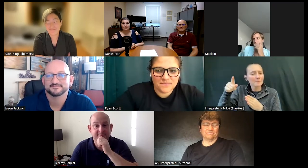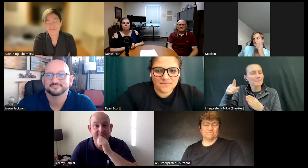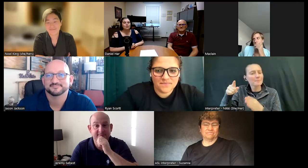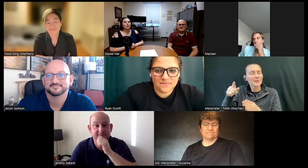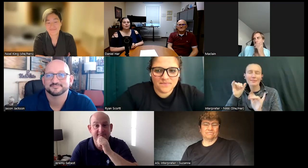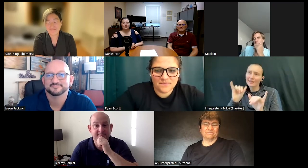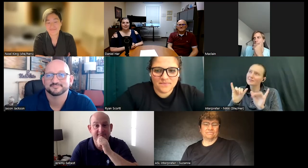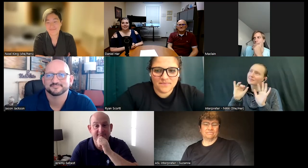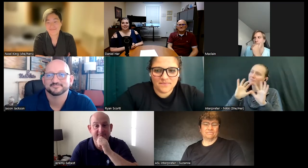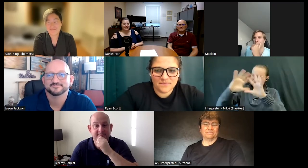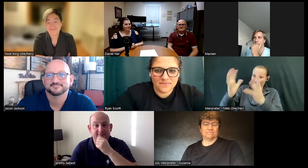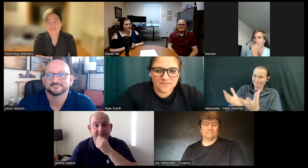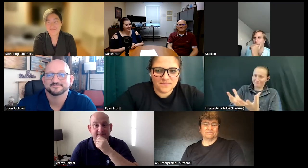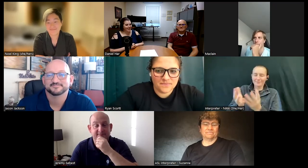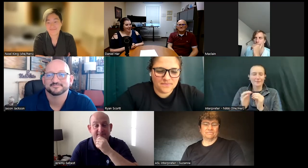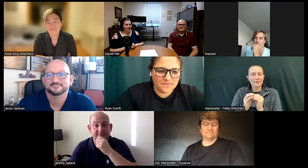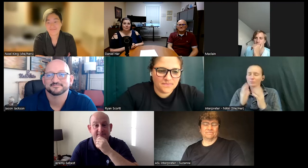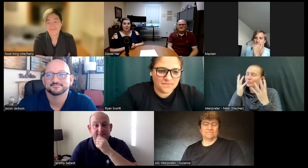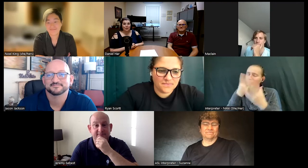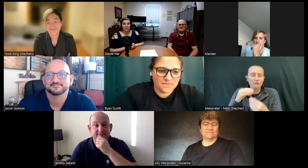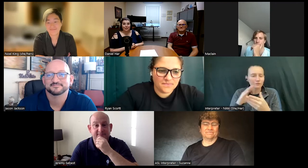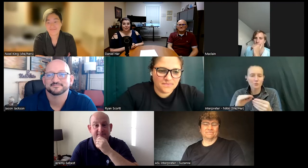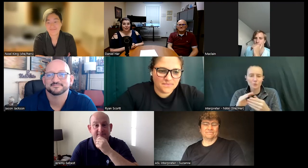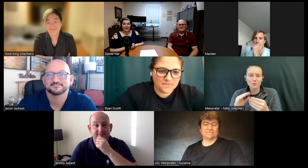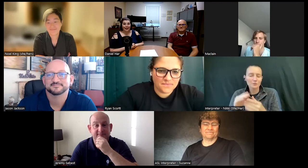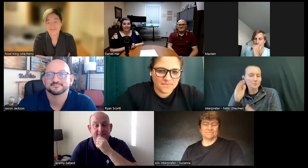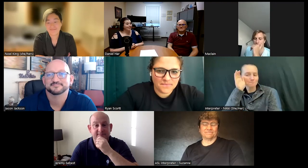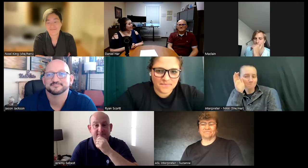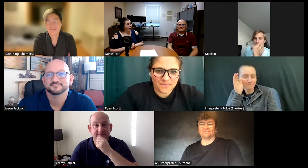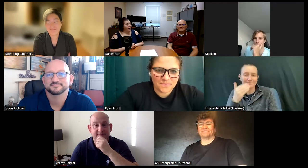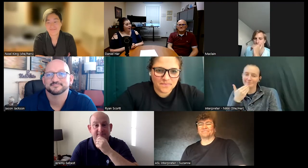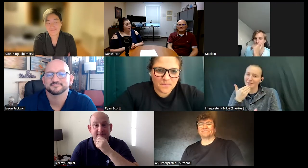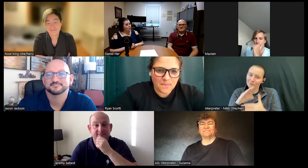Beautiful Stories to hear um so thank you guys for sharing that uh